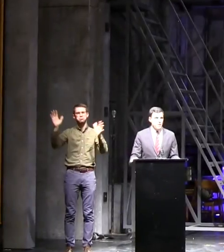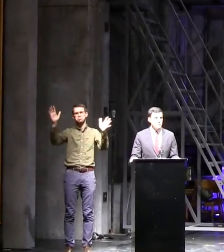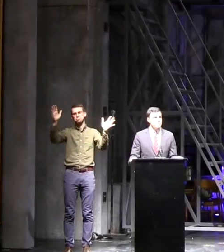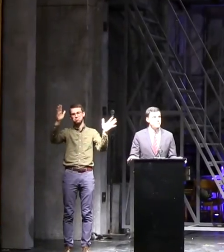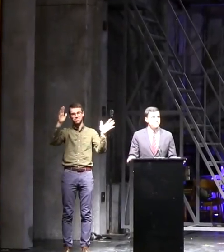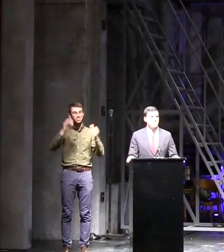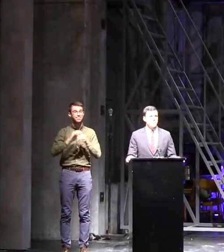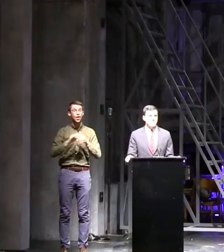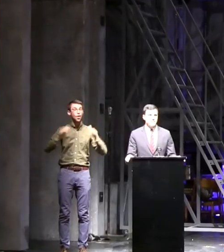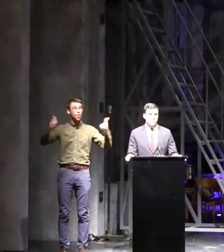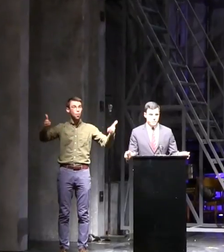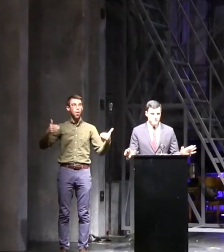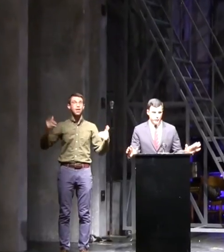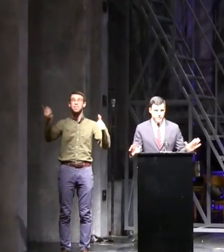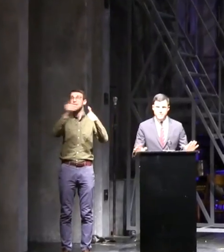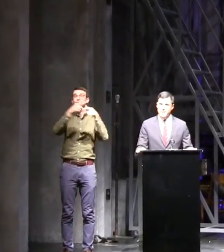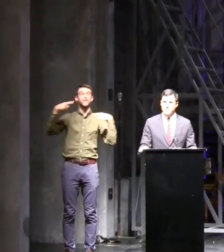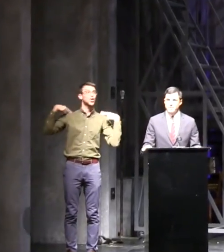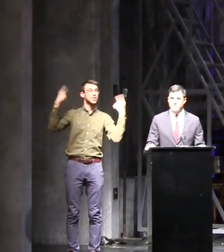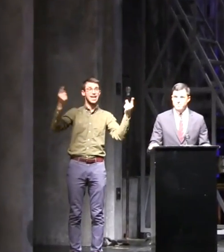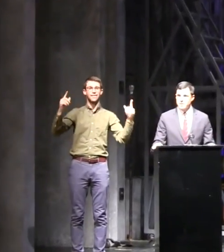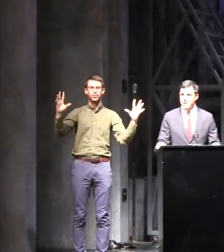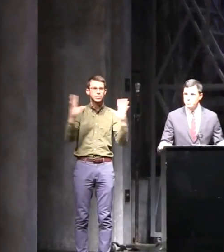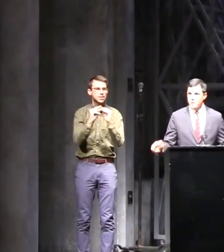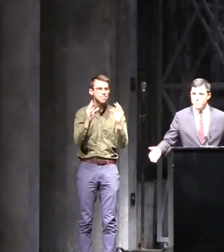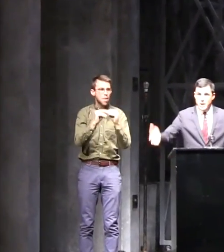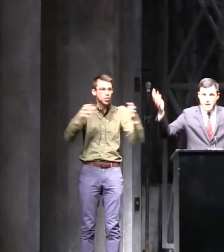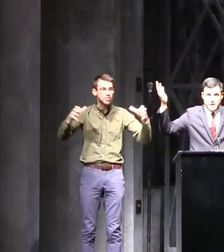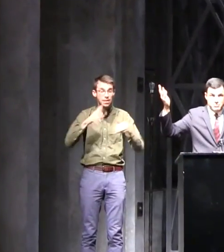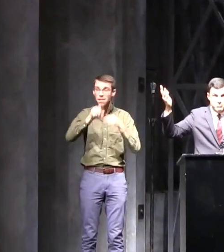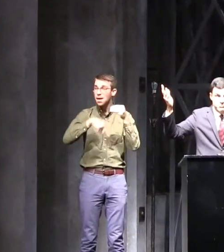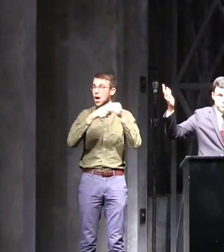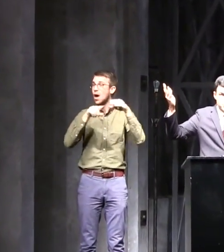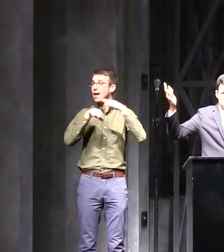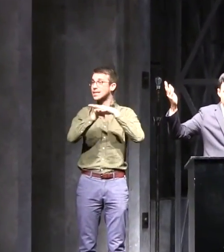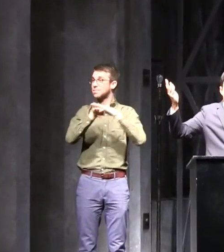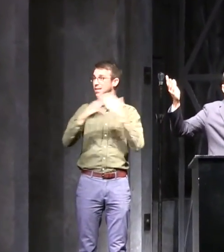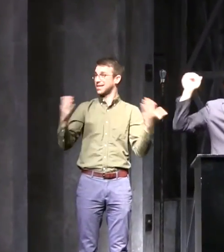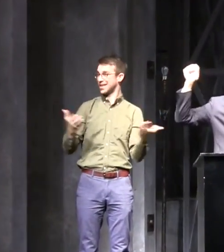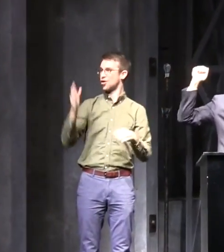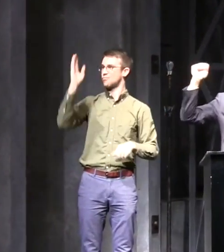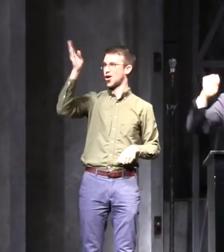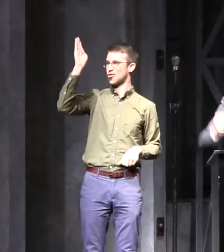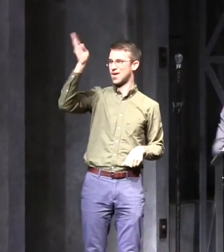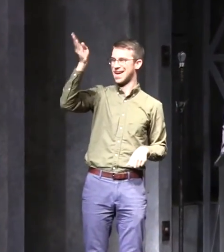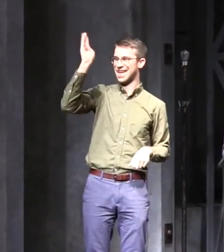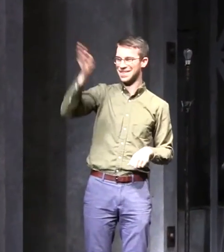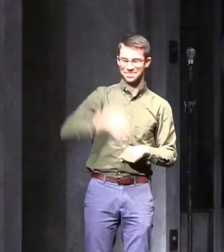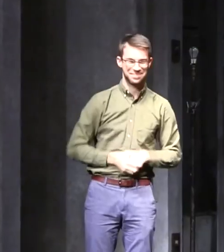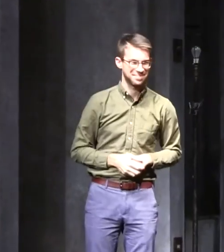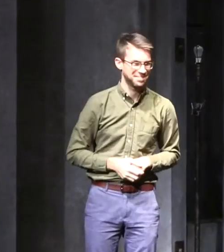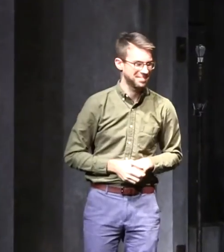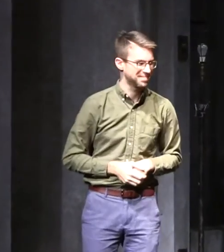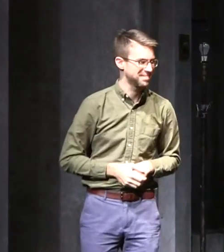Welcome to the first ever symposium about accessibility on Broadway.